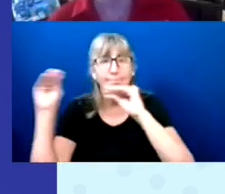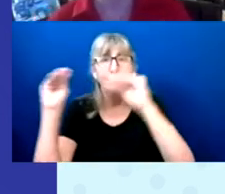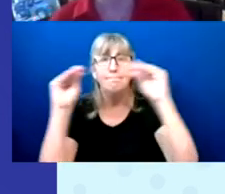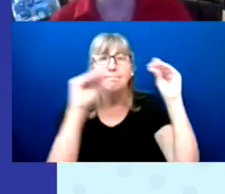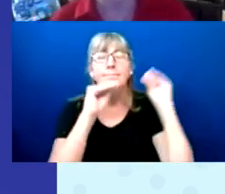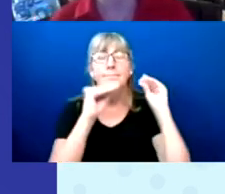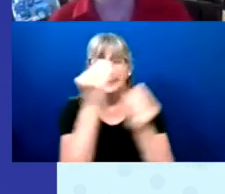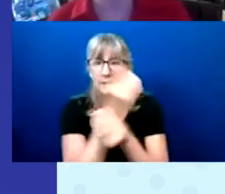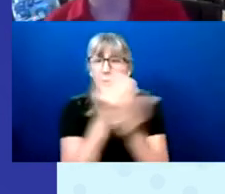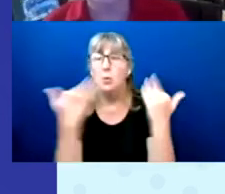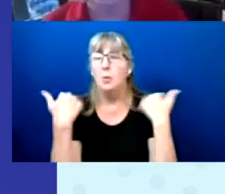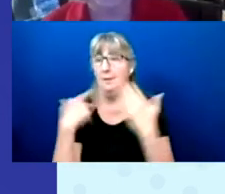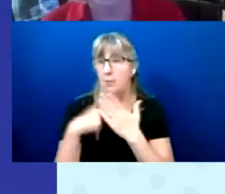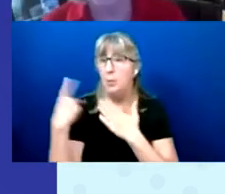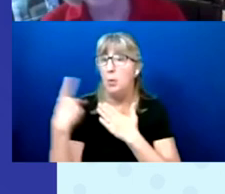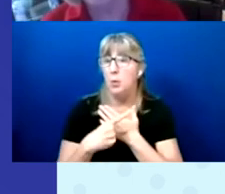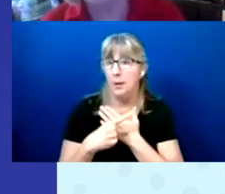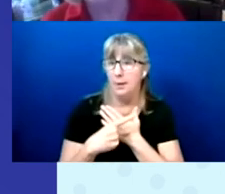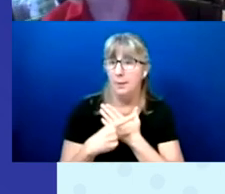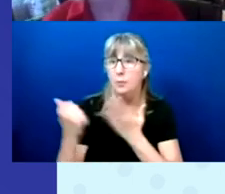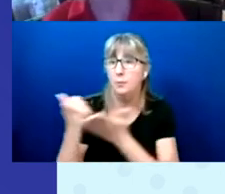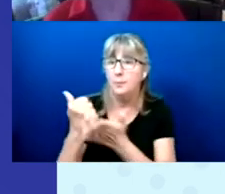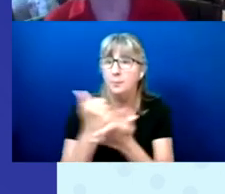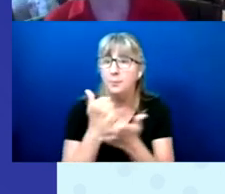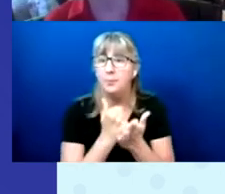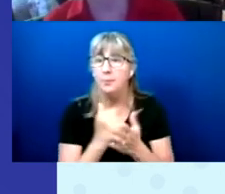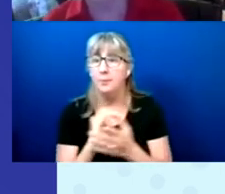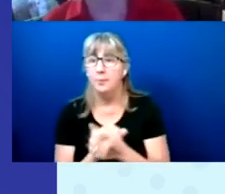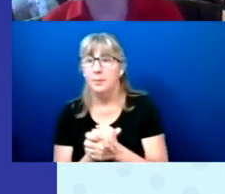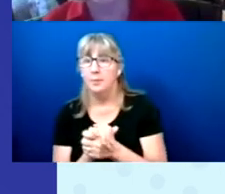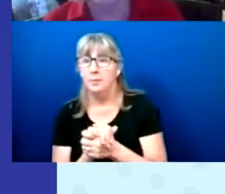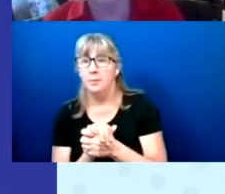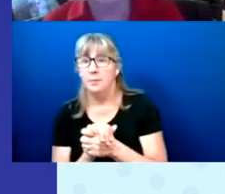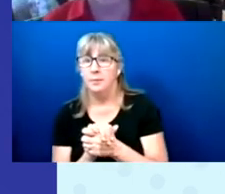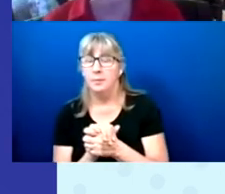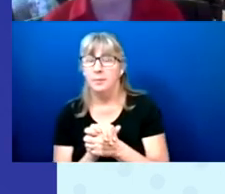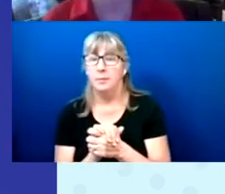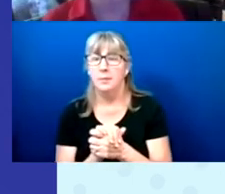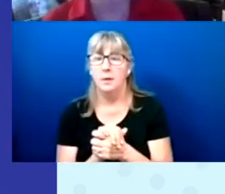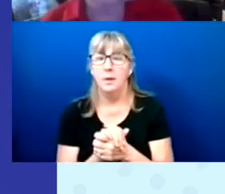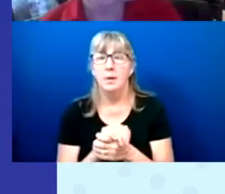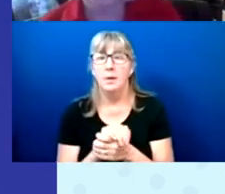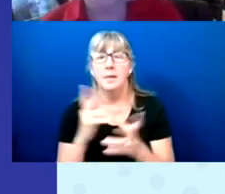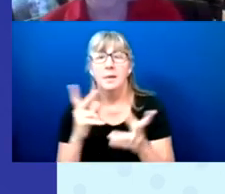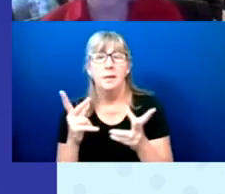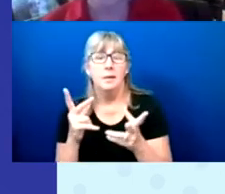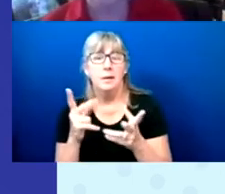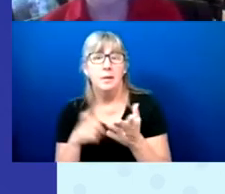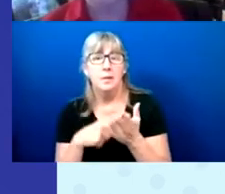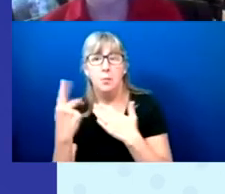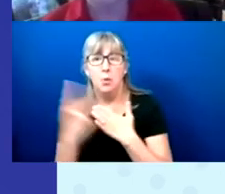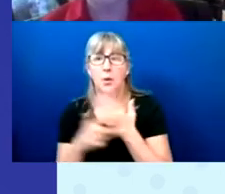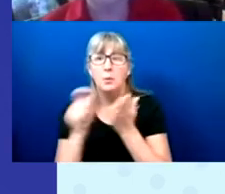have a program that Diana went through that was written by and for people with developmental disabilities.